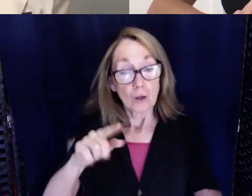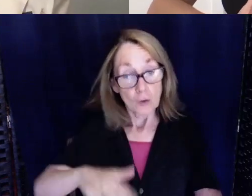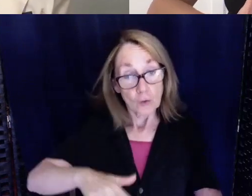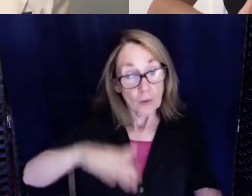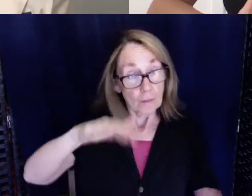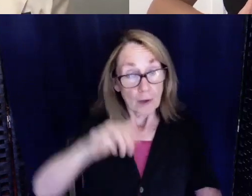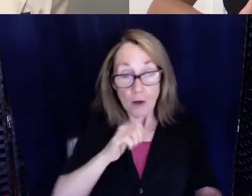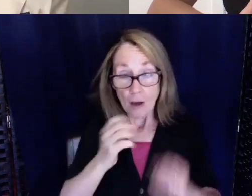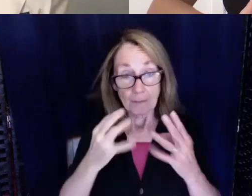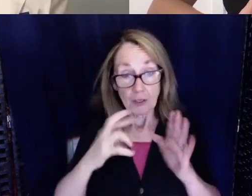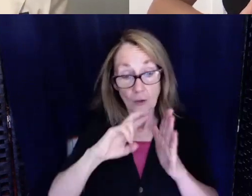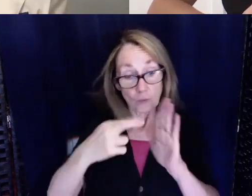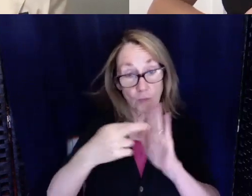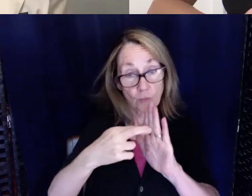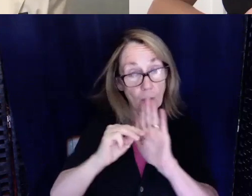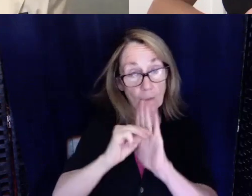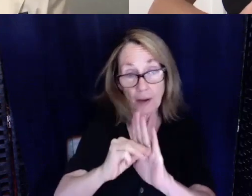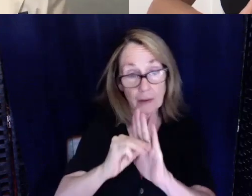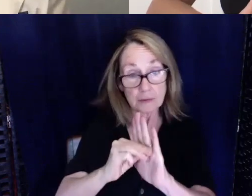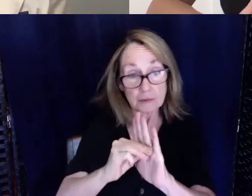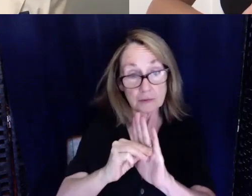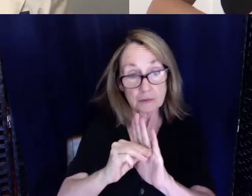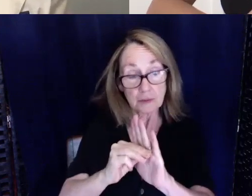role models available who were themselves deaf and